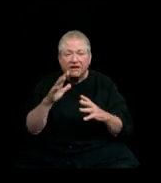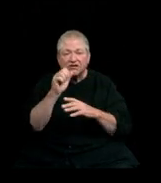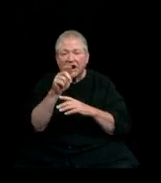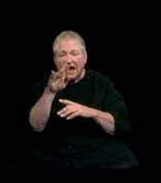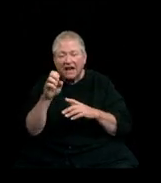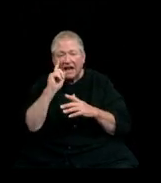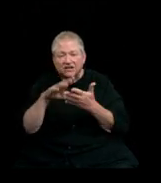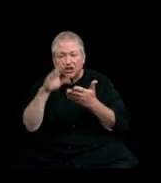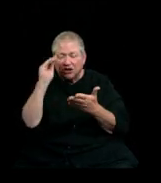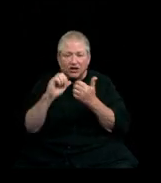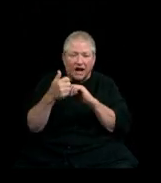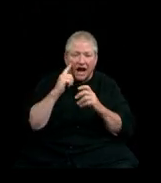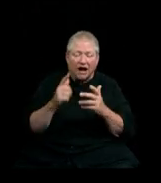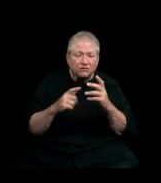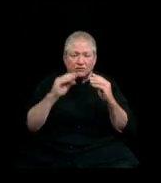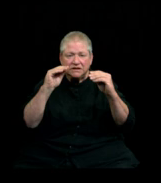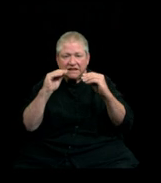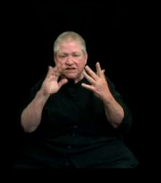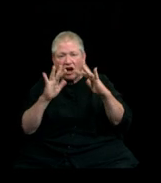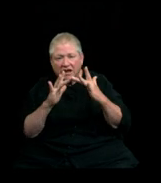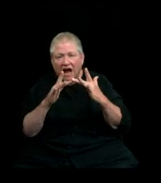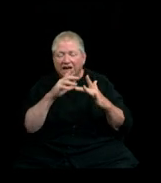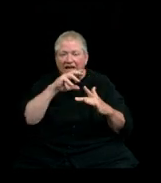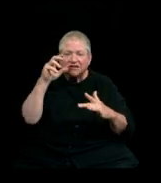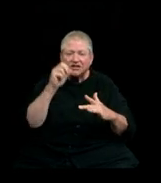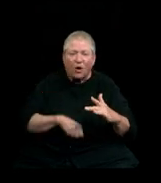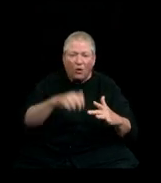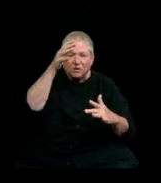and how to deal with technology as an old geezer and you all have to deal with an environment